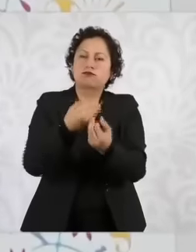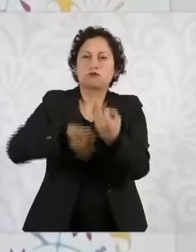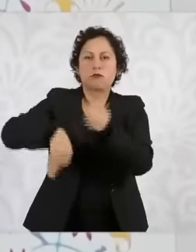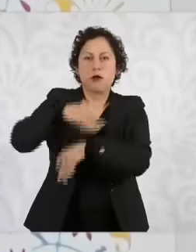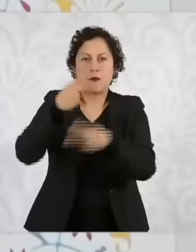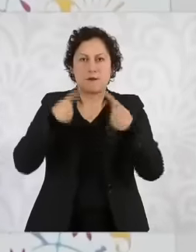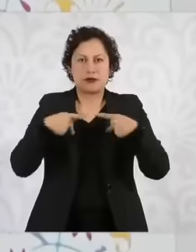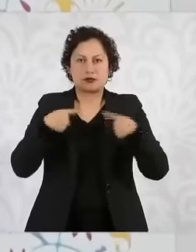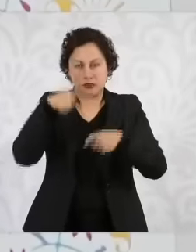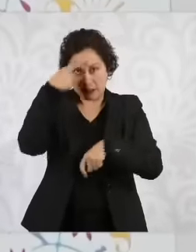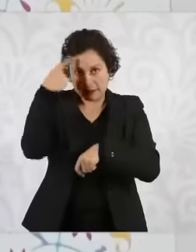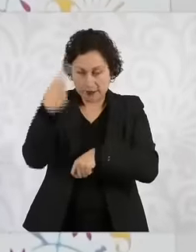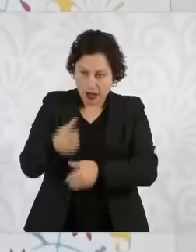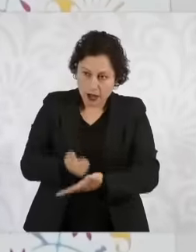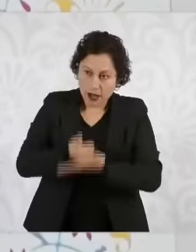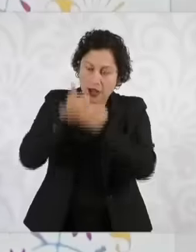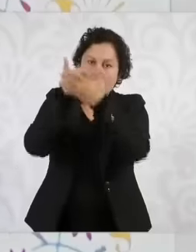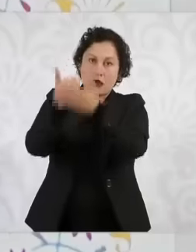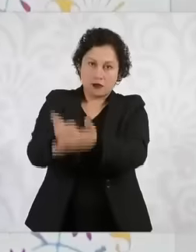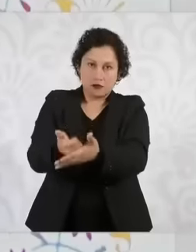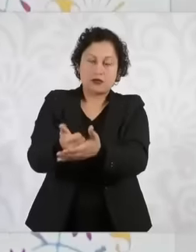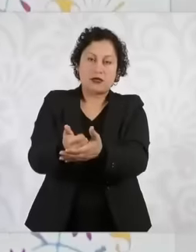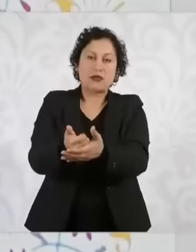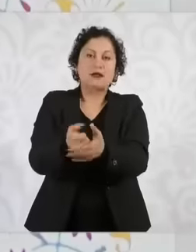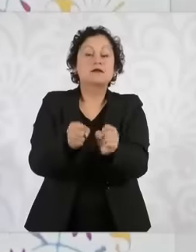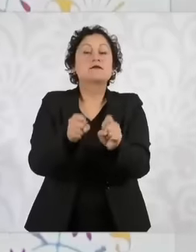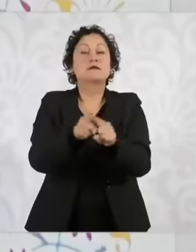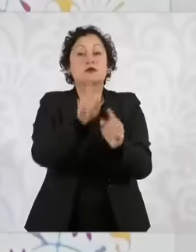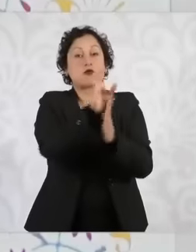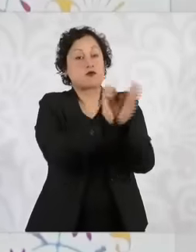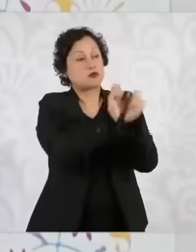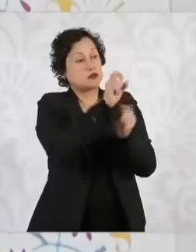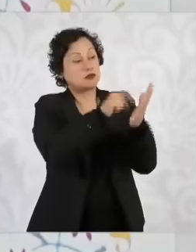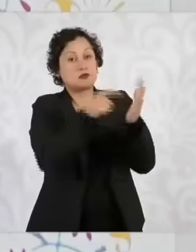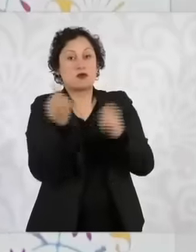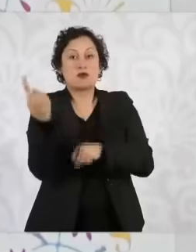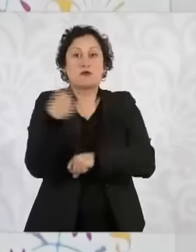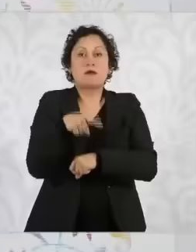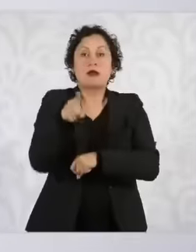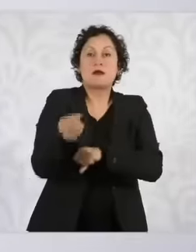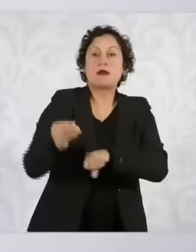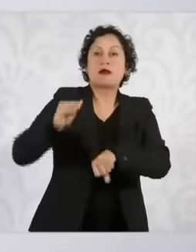the Constitution says, one part is intelligence and investigation, the third is intelligence and